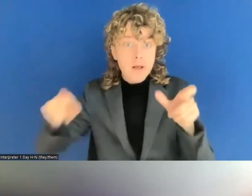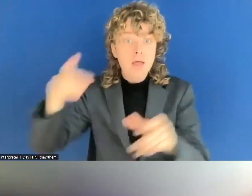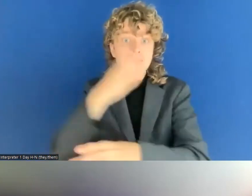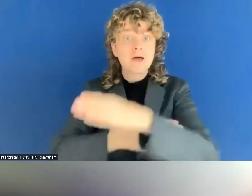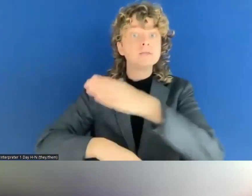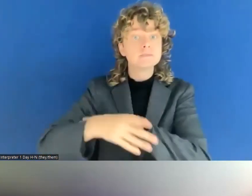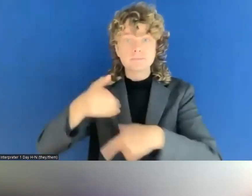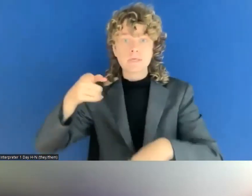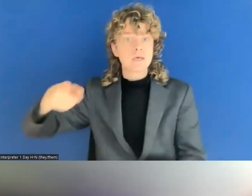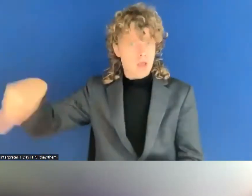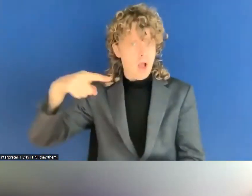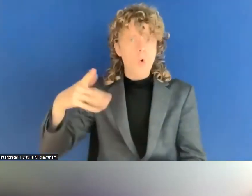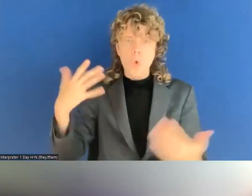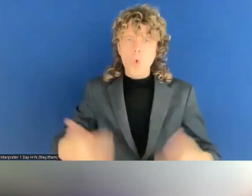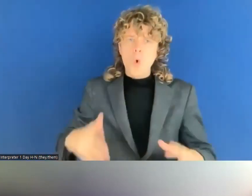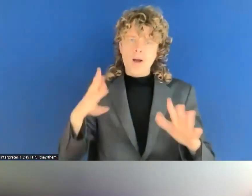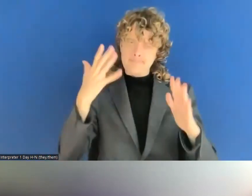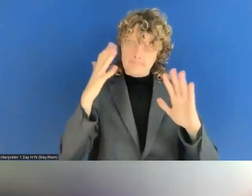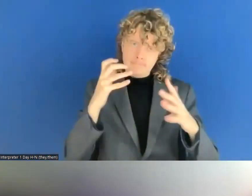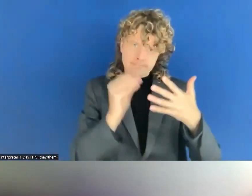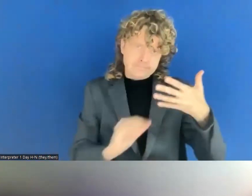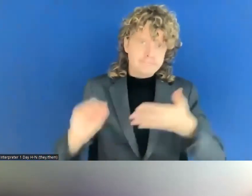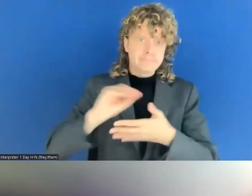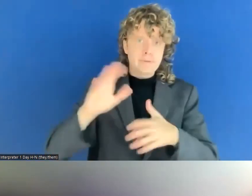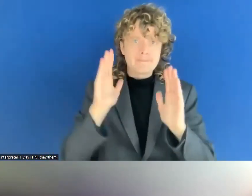Do you have any tips for the, I don't know if this is industry or public sector, but